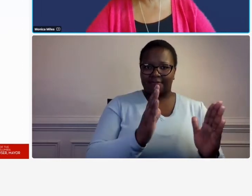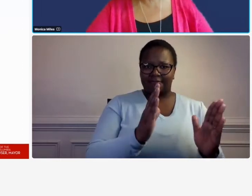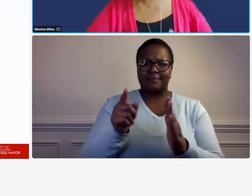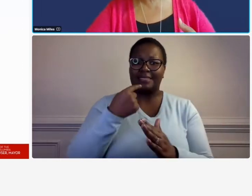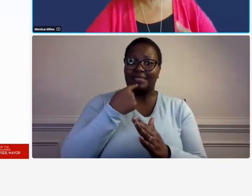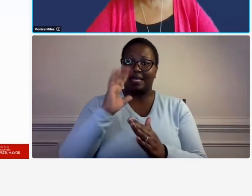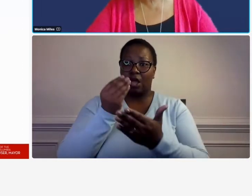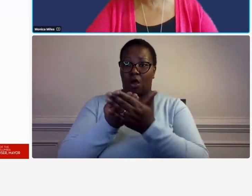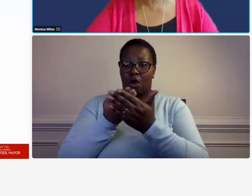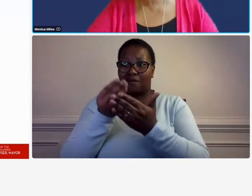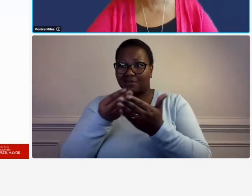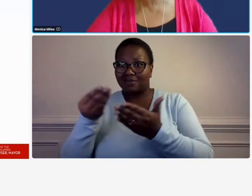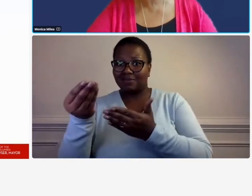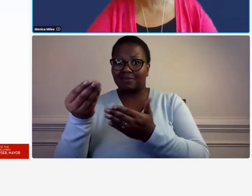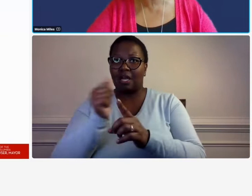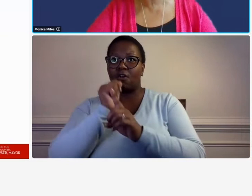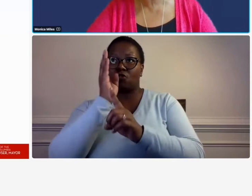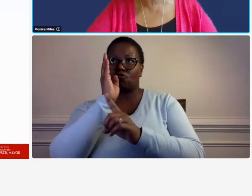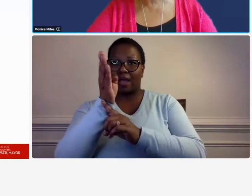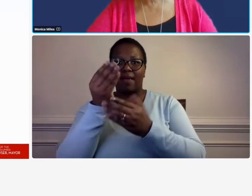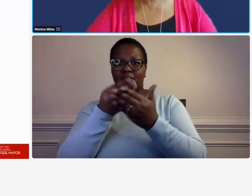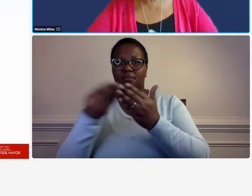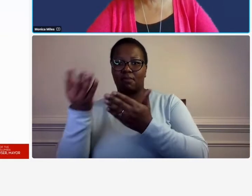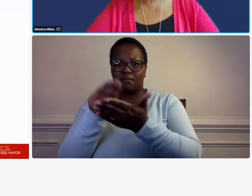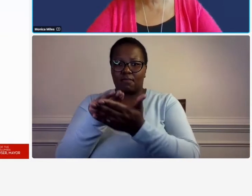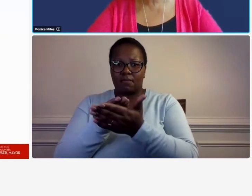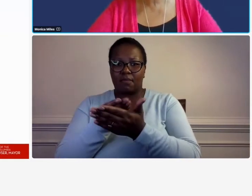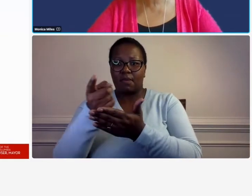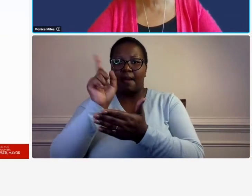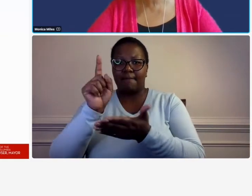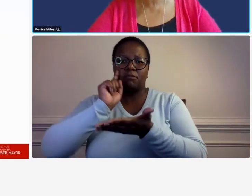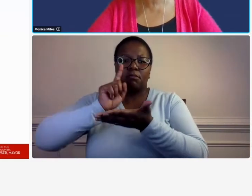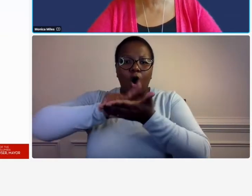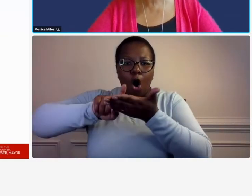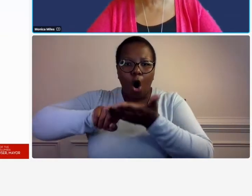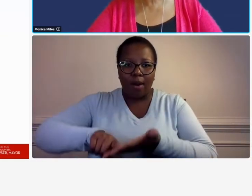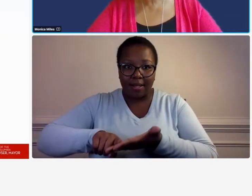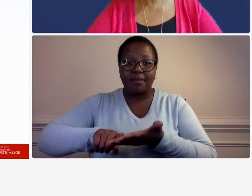saying you have the responsibility of knowing the rules and then what it's saying is that once you